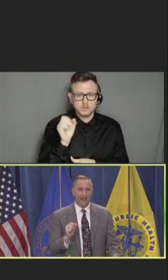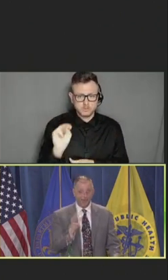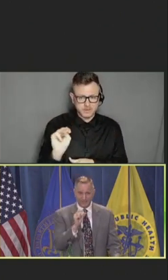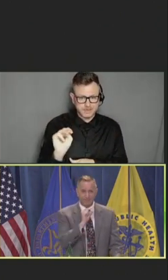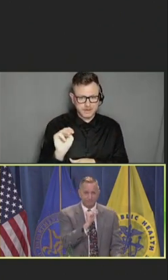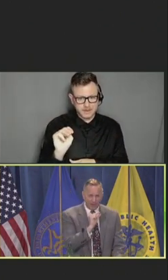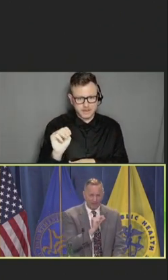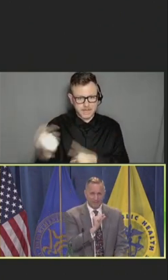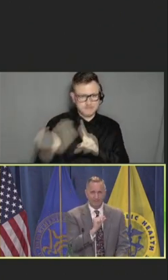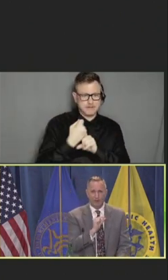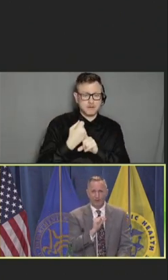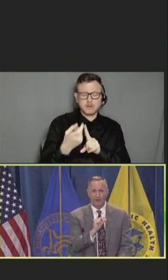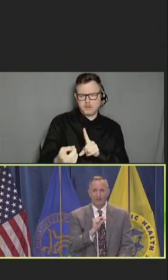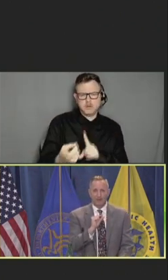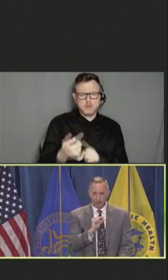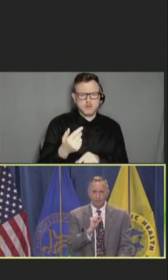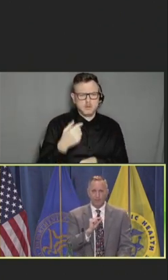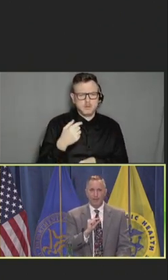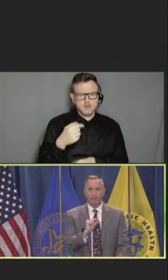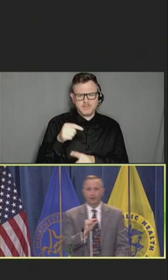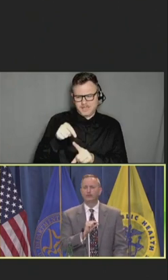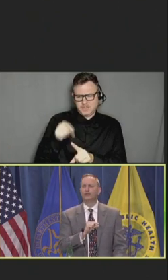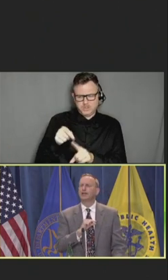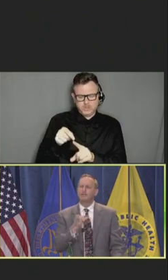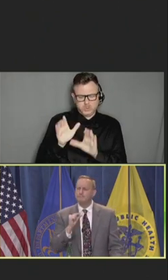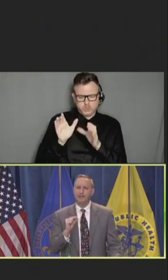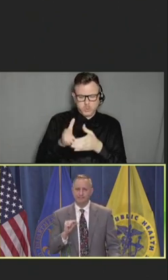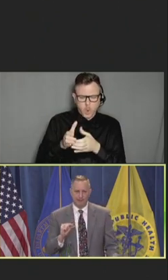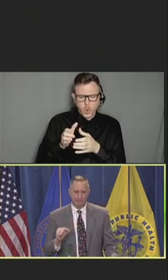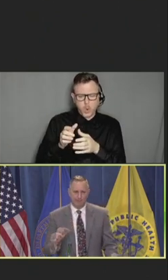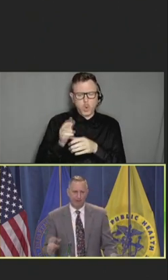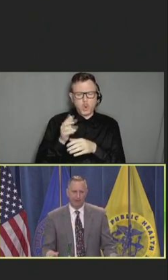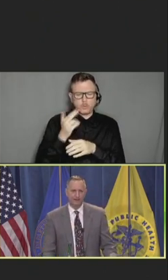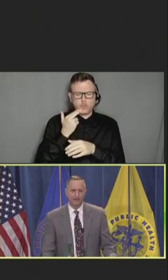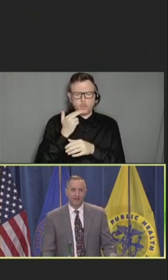And this is a very small group of people controlling an immense amount of power.